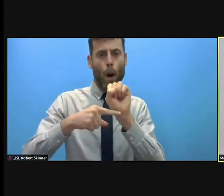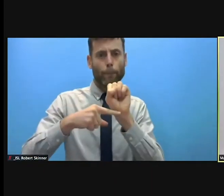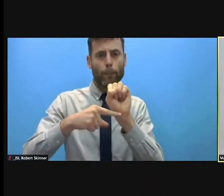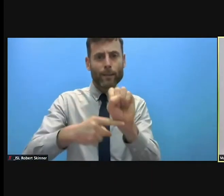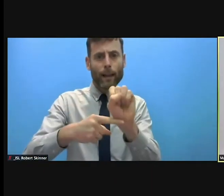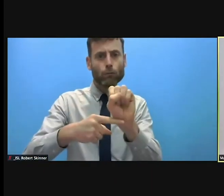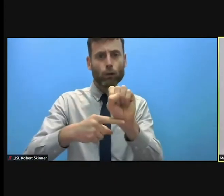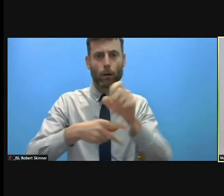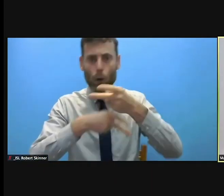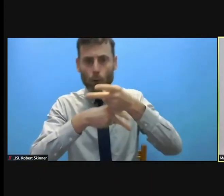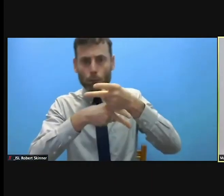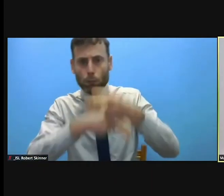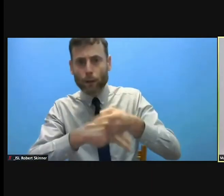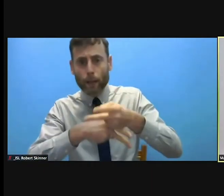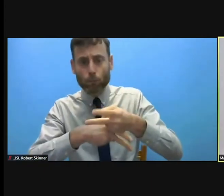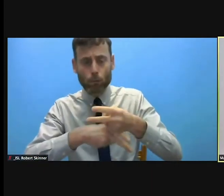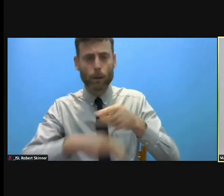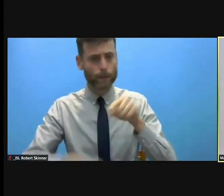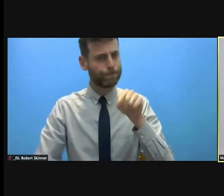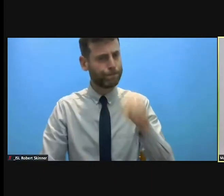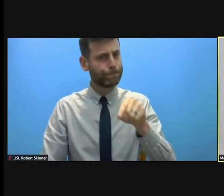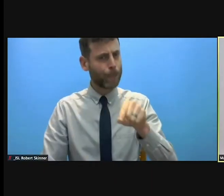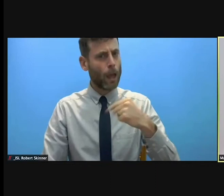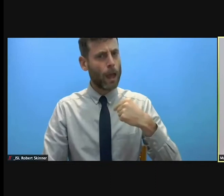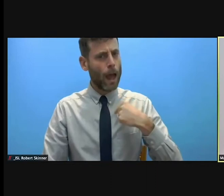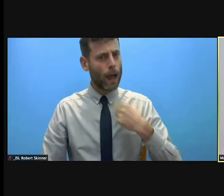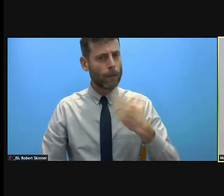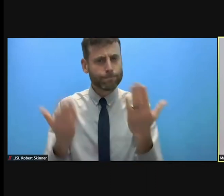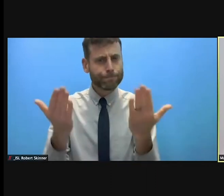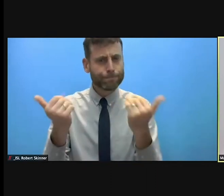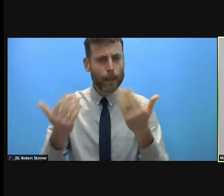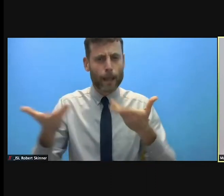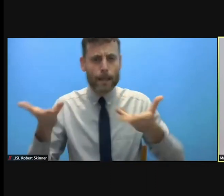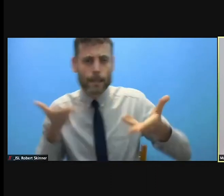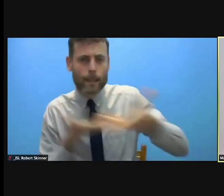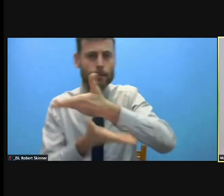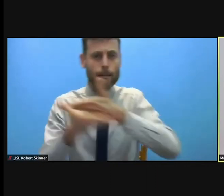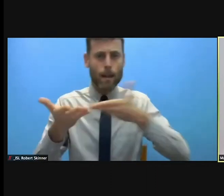look at and I would very much appreciate your views on it and your recommendations and your